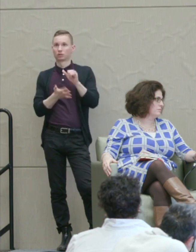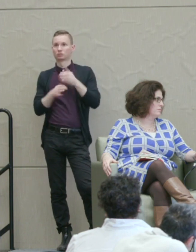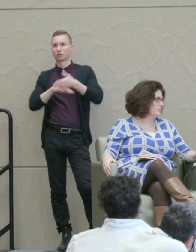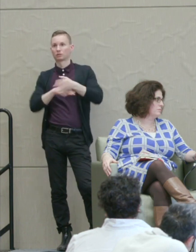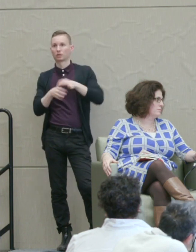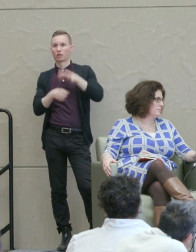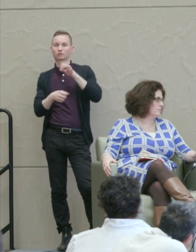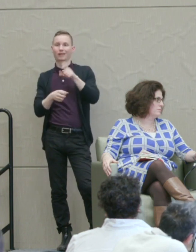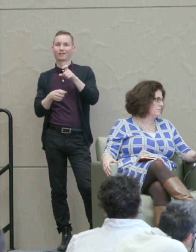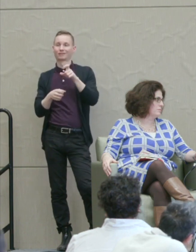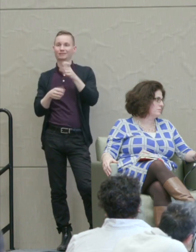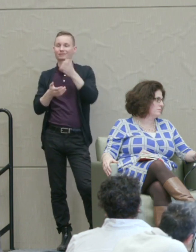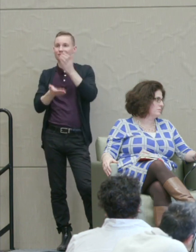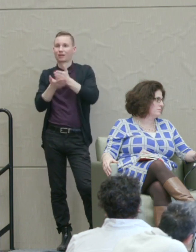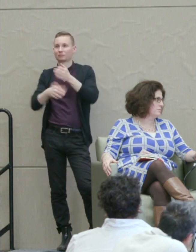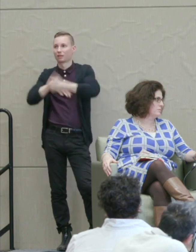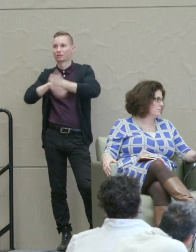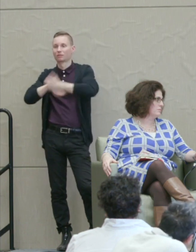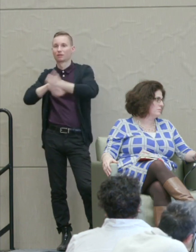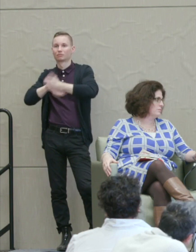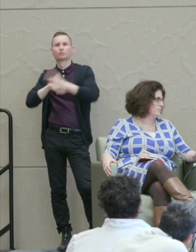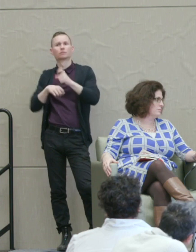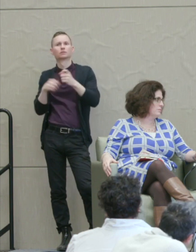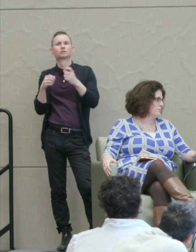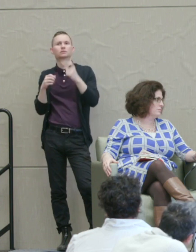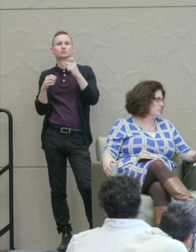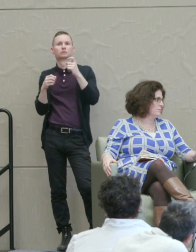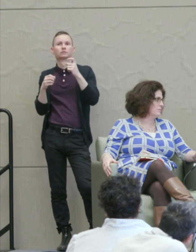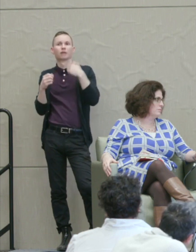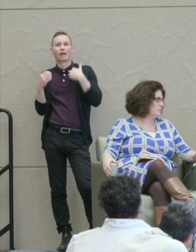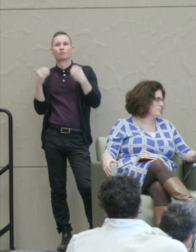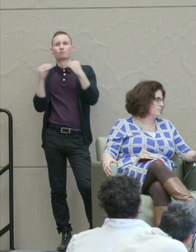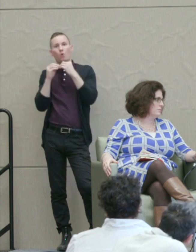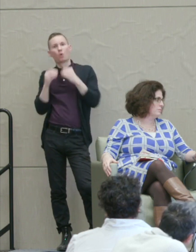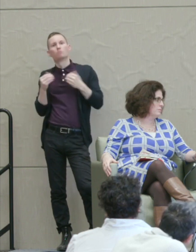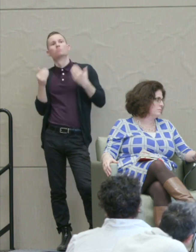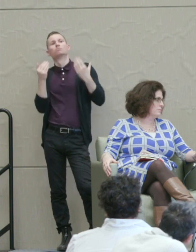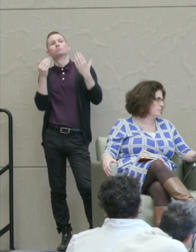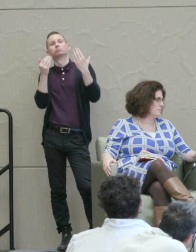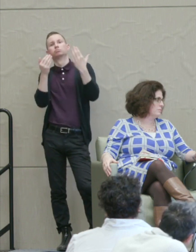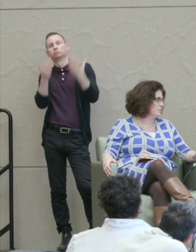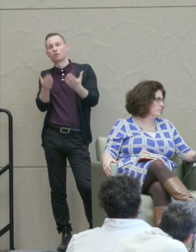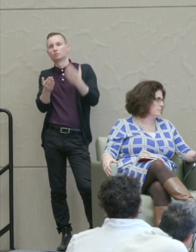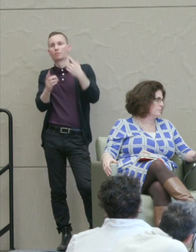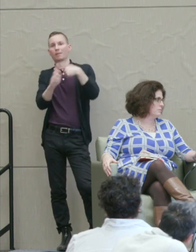beyond scapegoating and have positive proposals for making this country better.